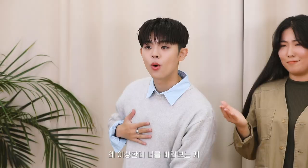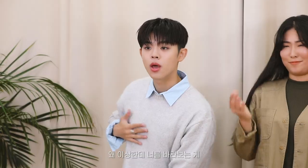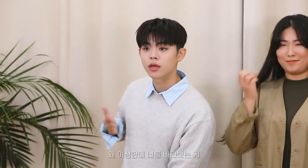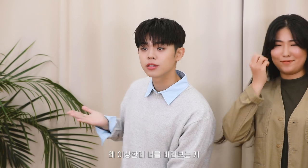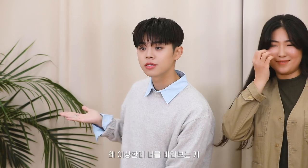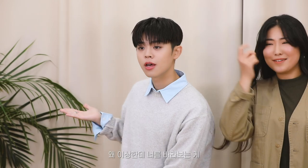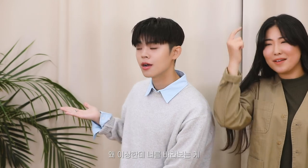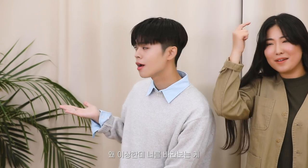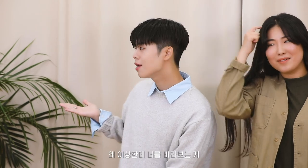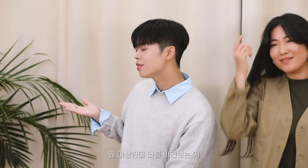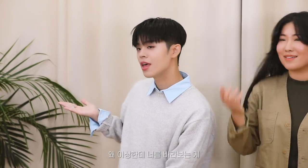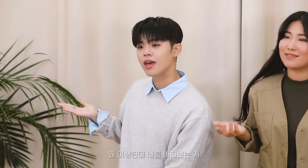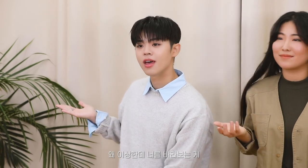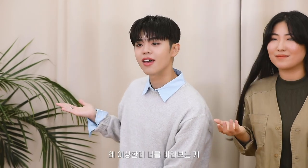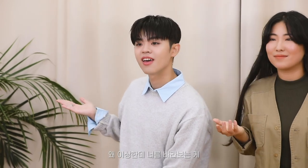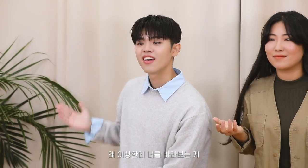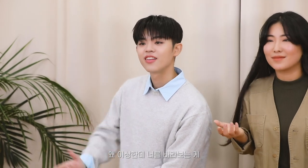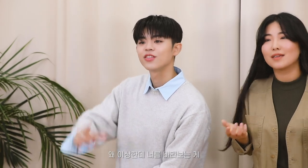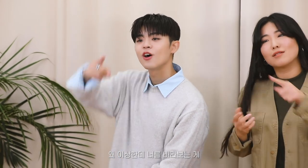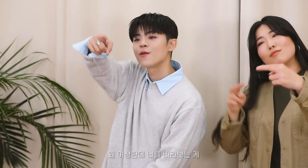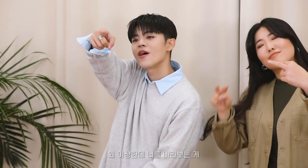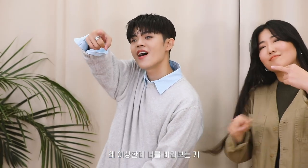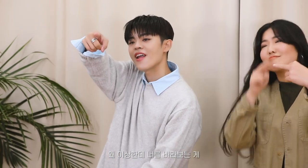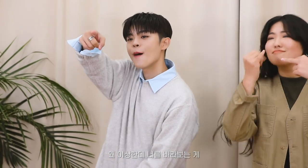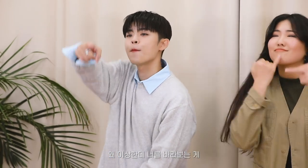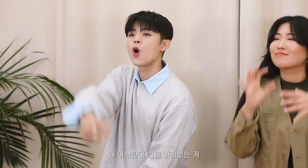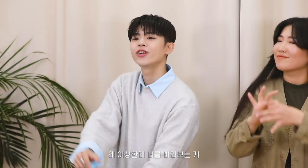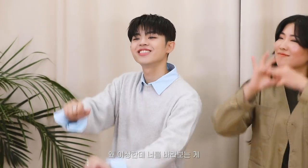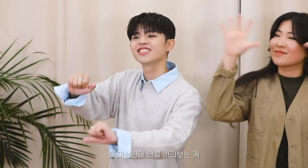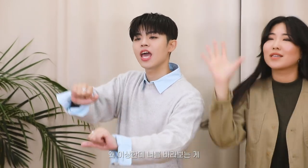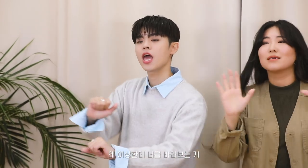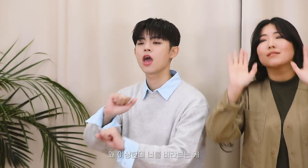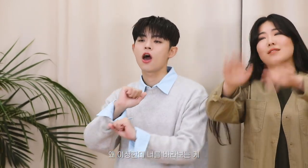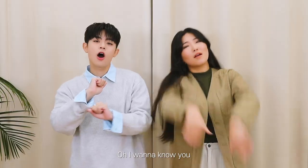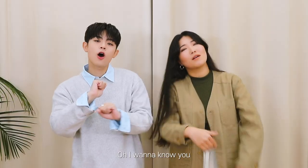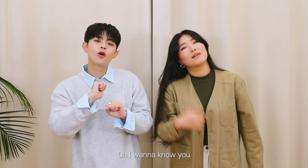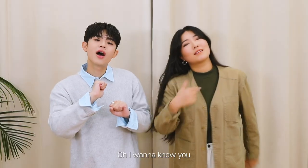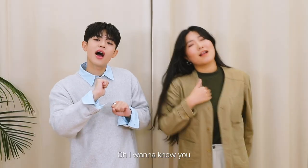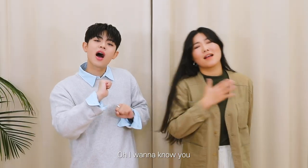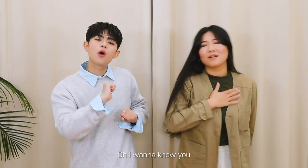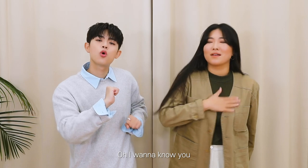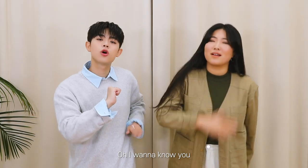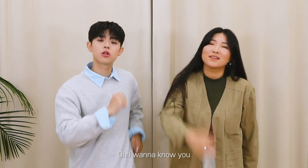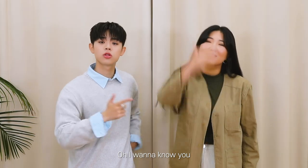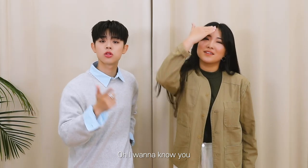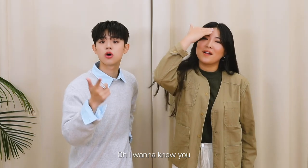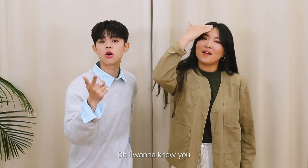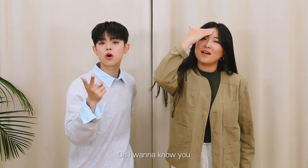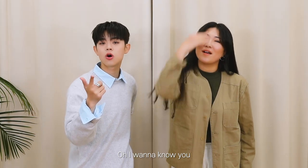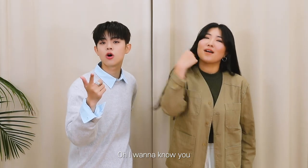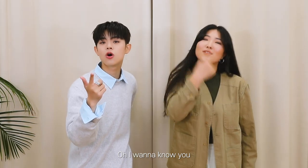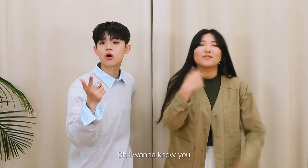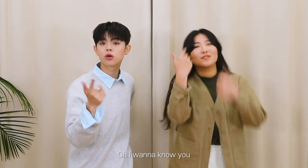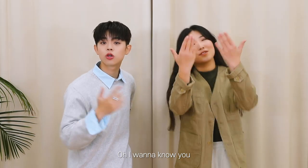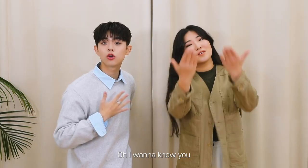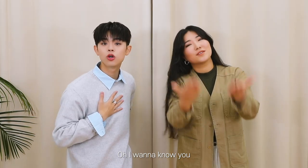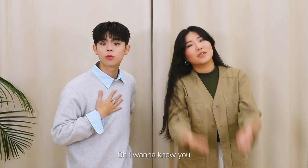Why is it weird? Looking at you Oh I wanna know you